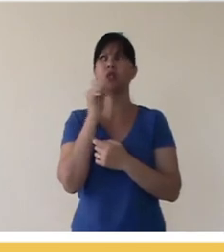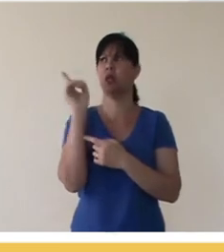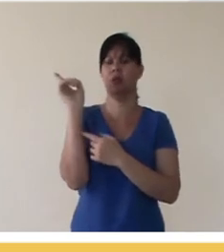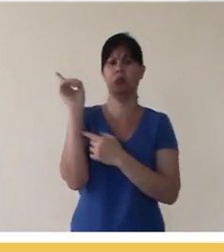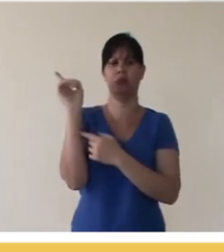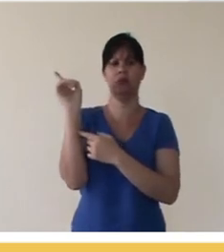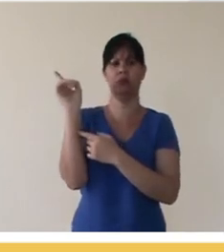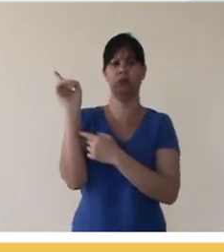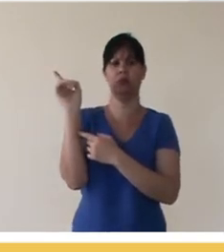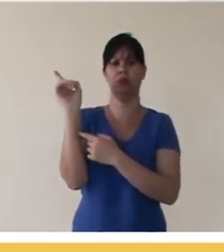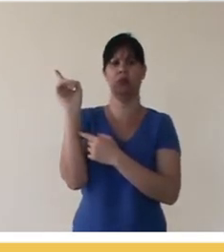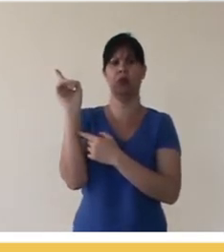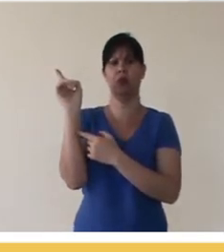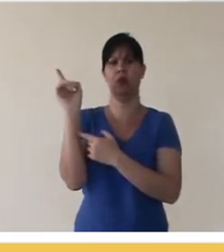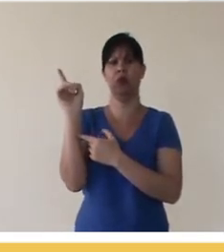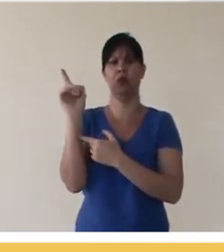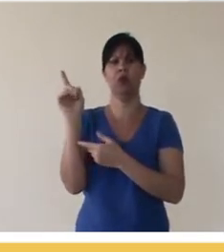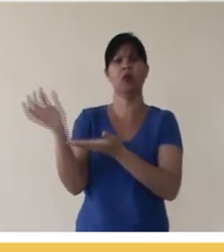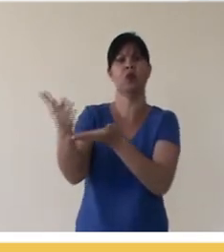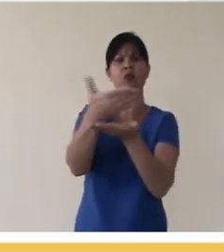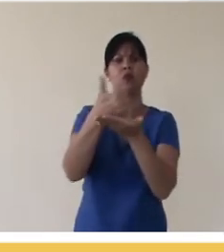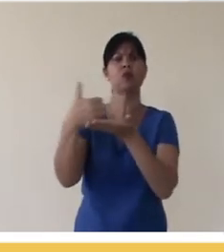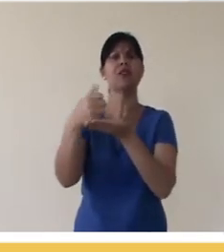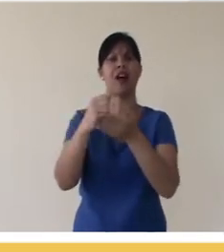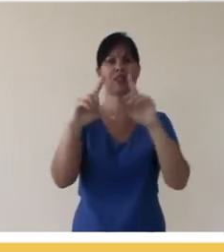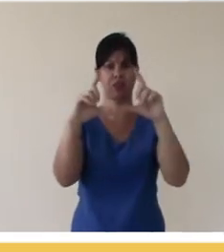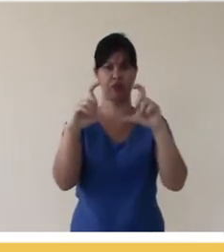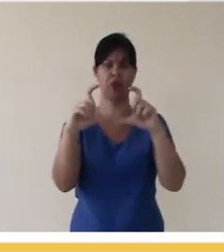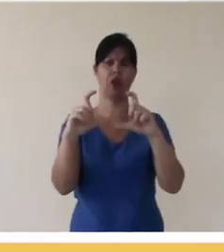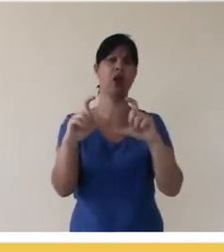we used, for example, up there, the photo attribution data. This data can be